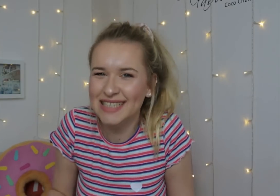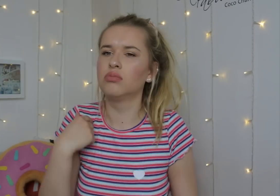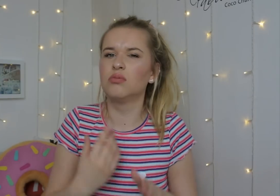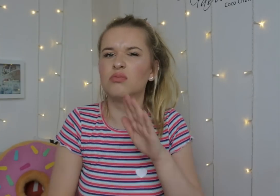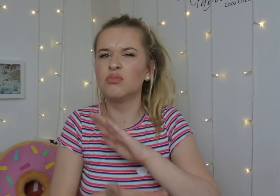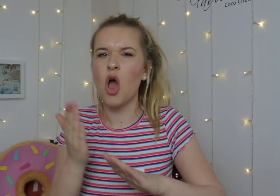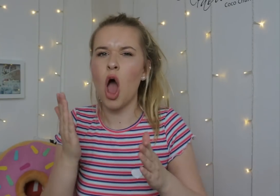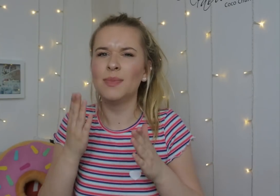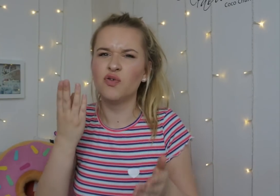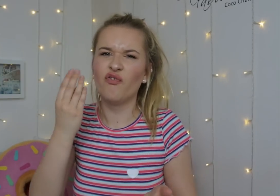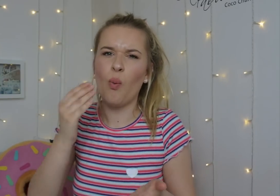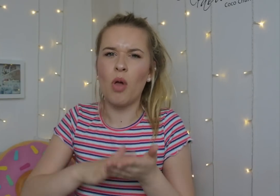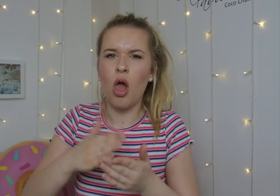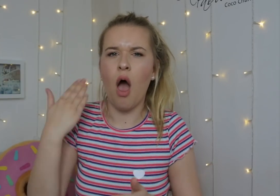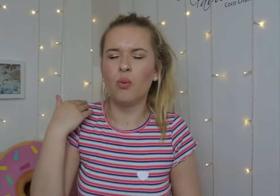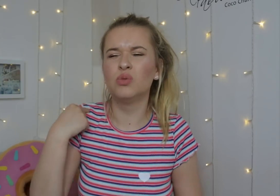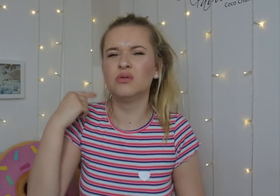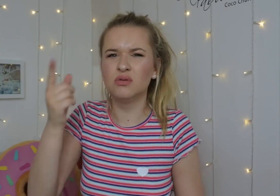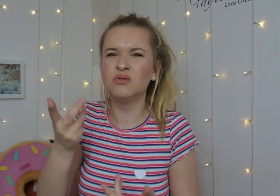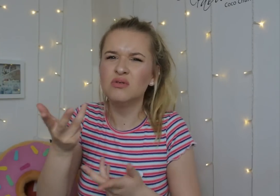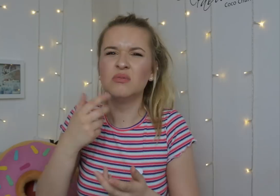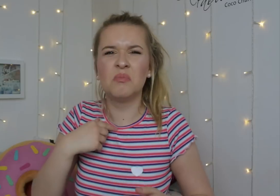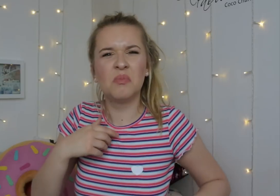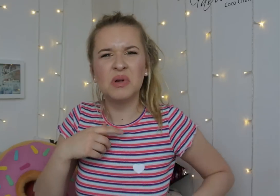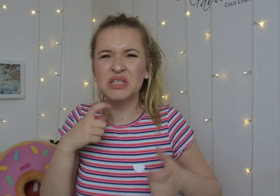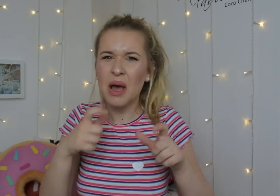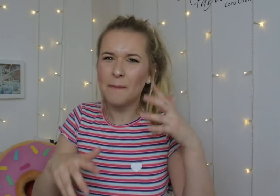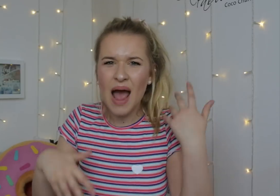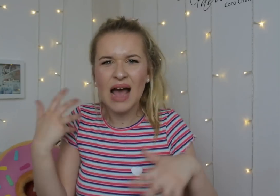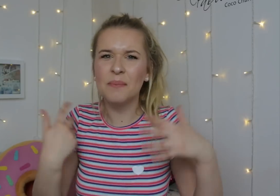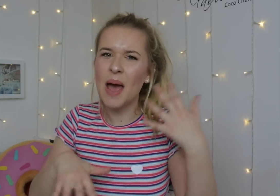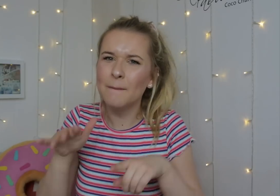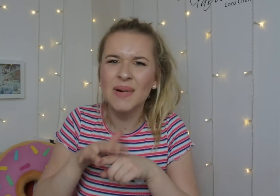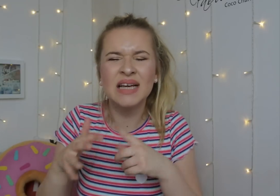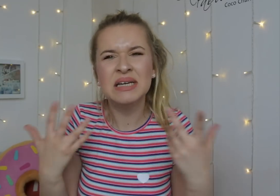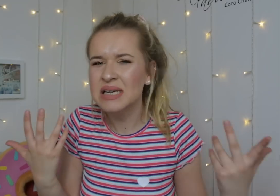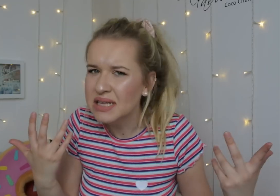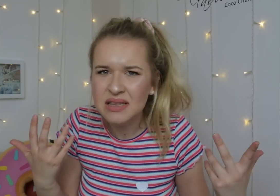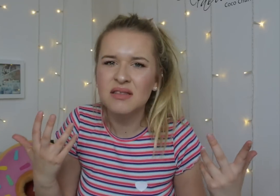A few months ago, I went to the hospital and I told them that I still have the pain and bleeding,